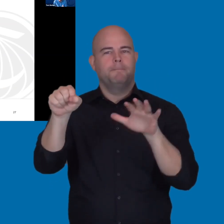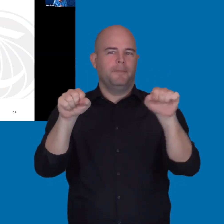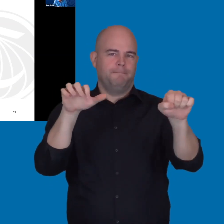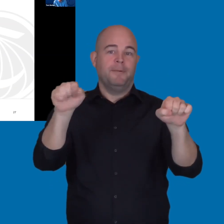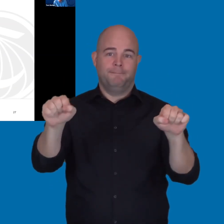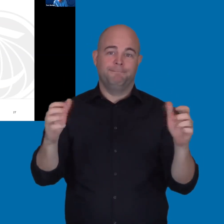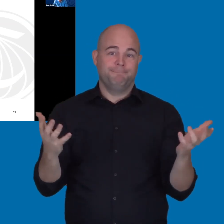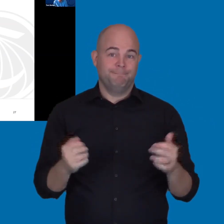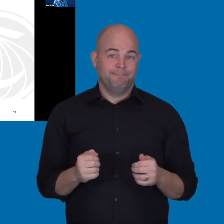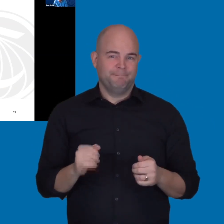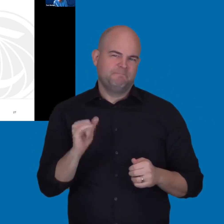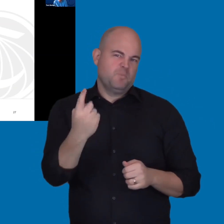That's one way.